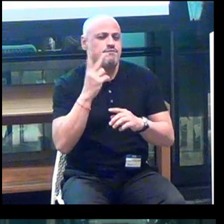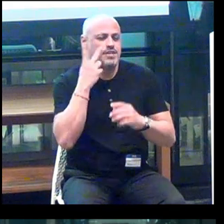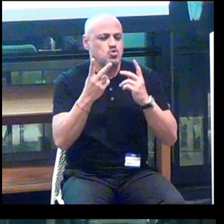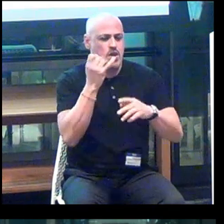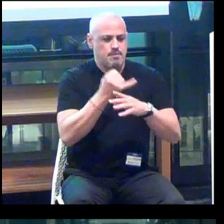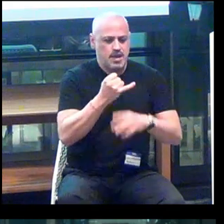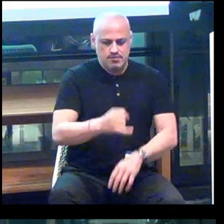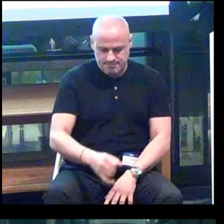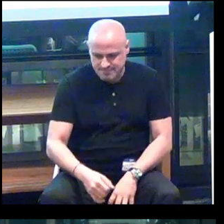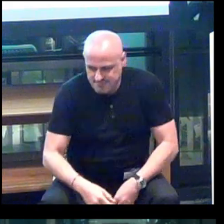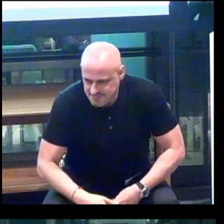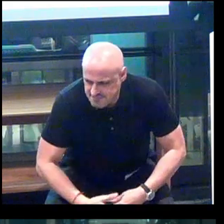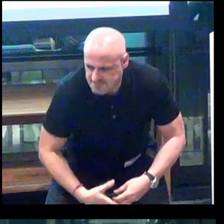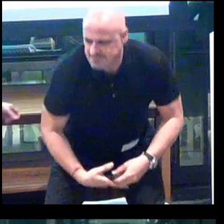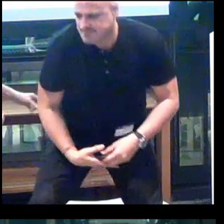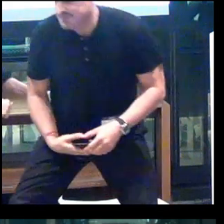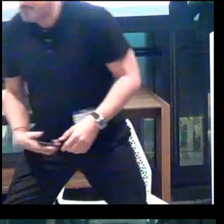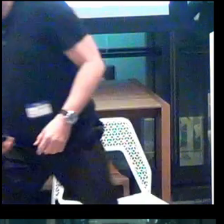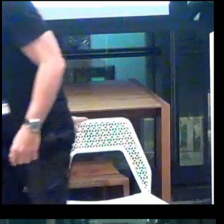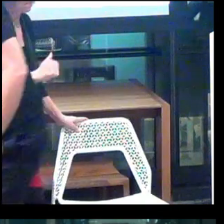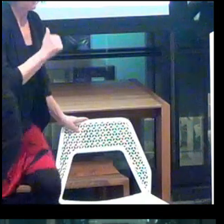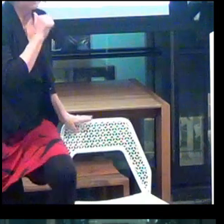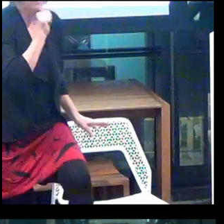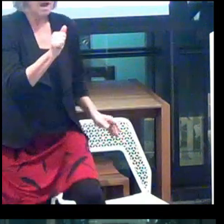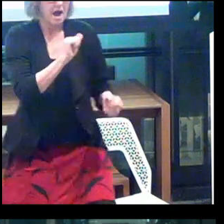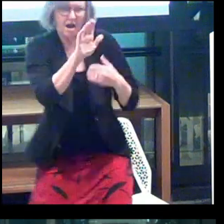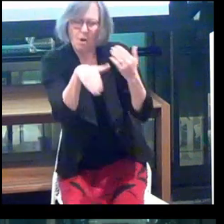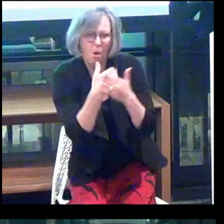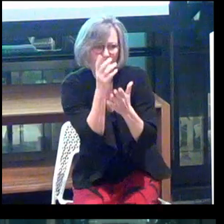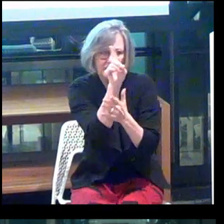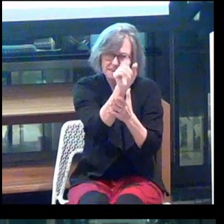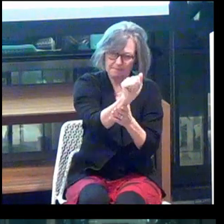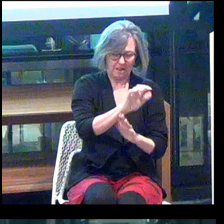So not all disabilities.